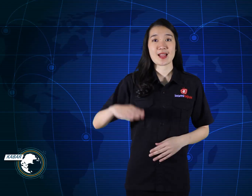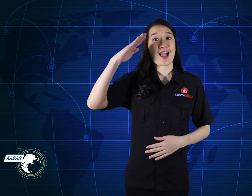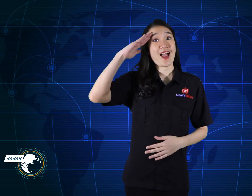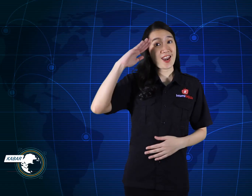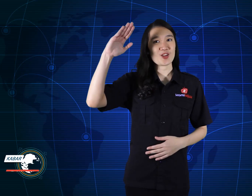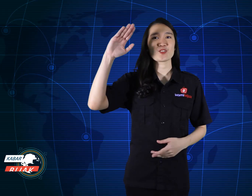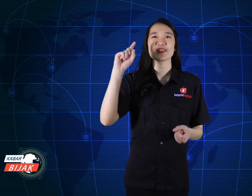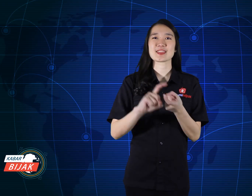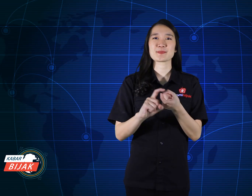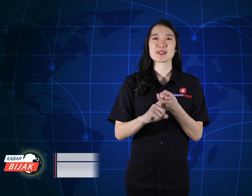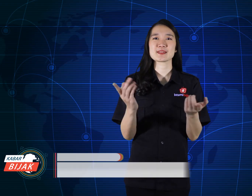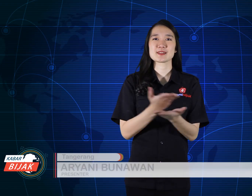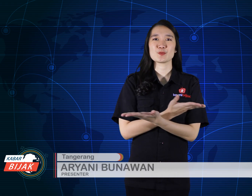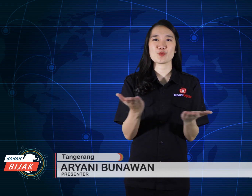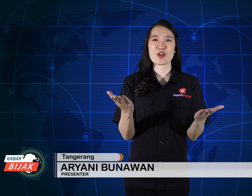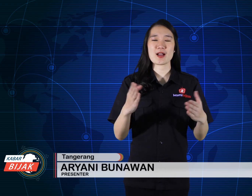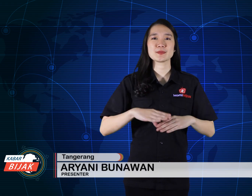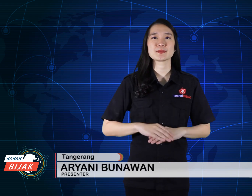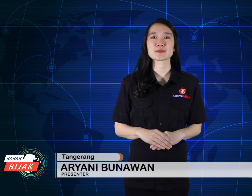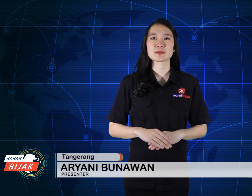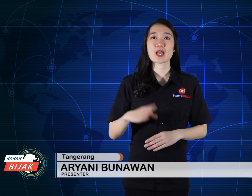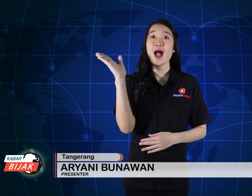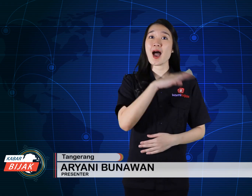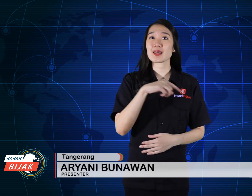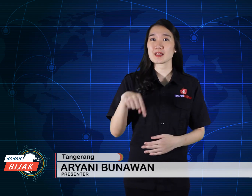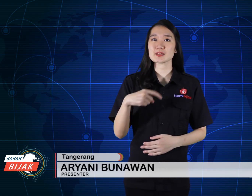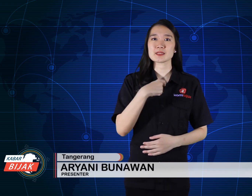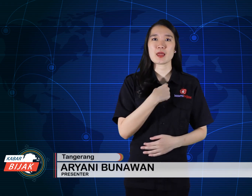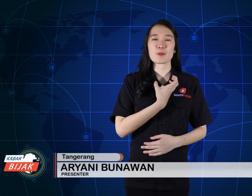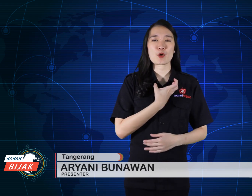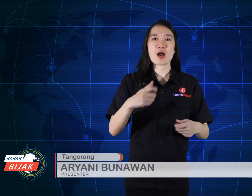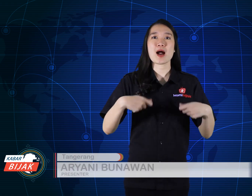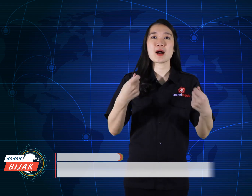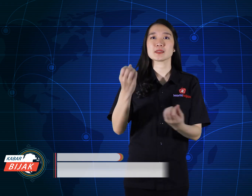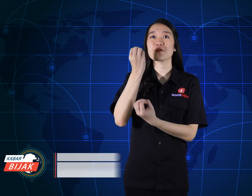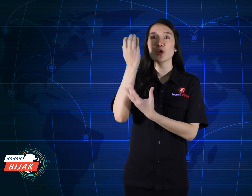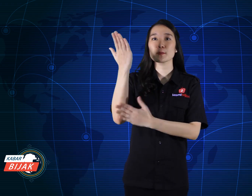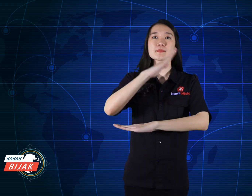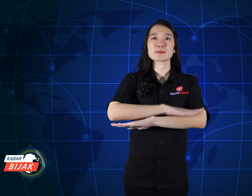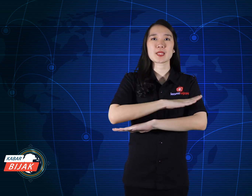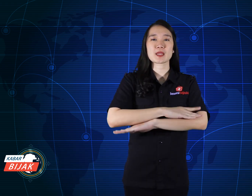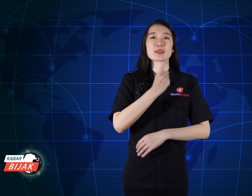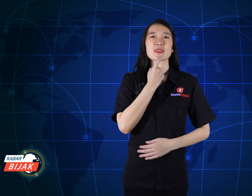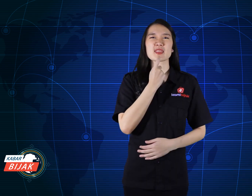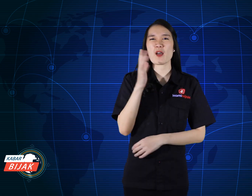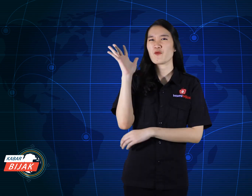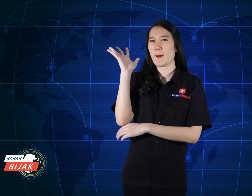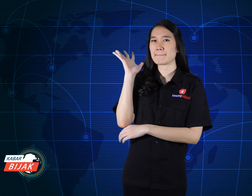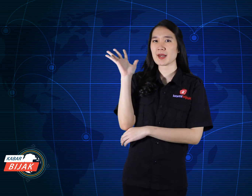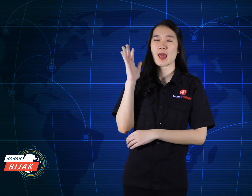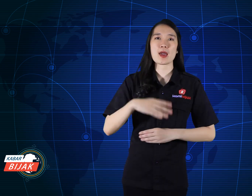Hello my friends. Today I want to inform you news about the webinar.